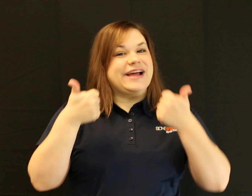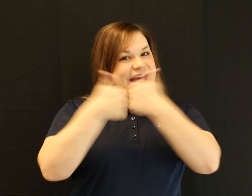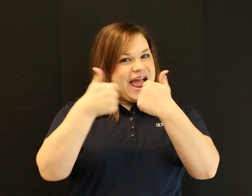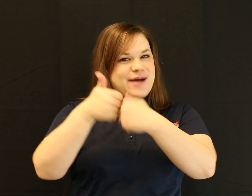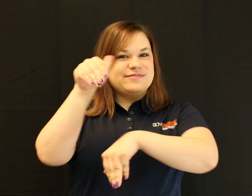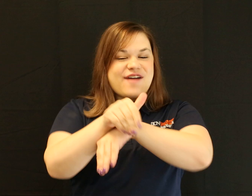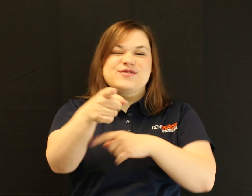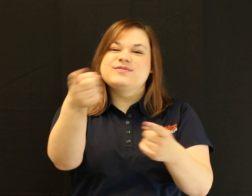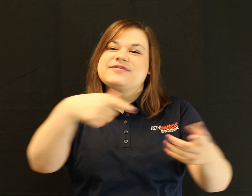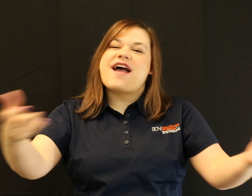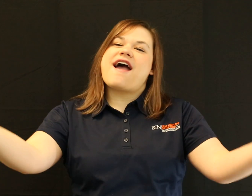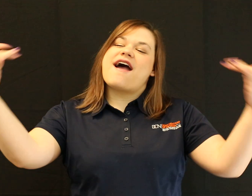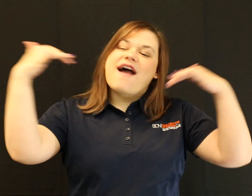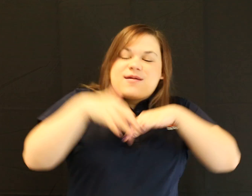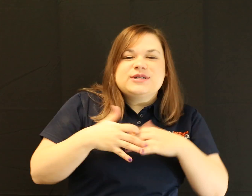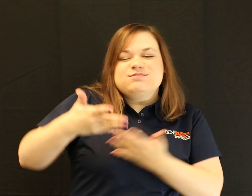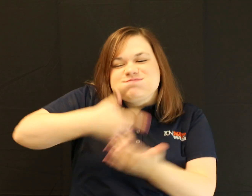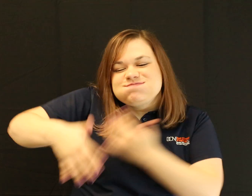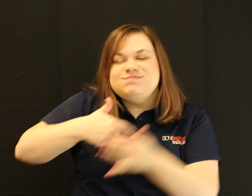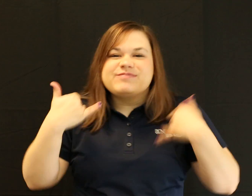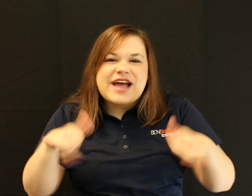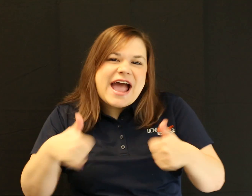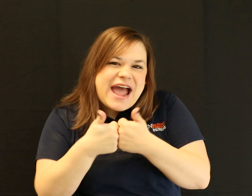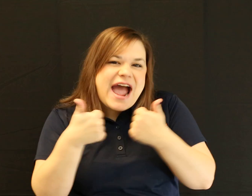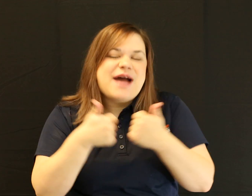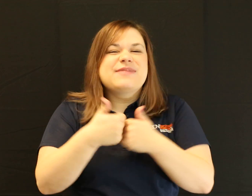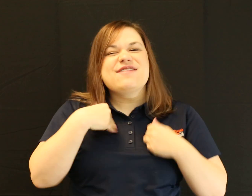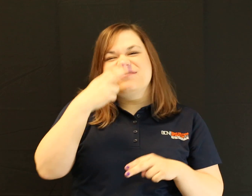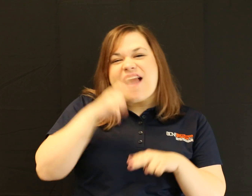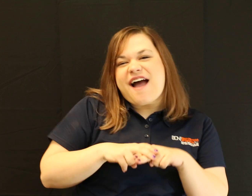The theme is Game Night, so come out play games and have fun!